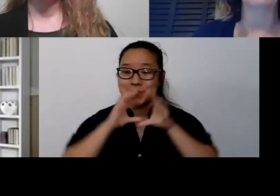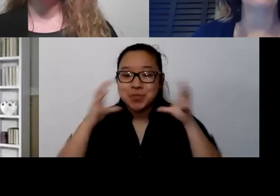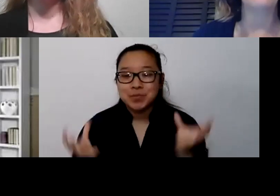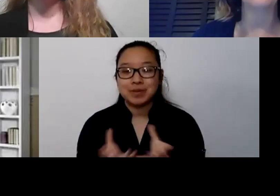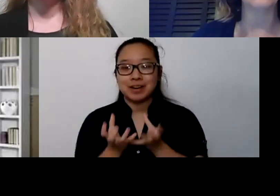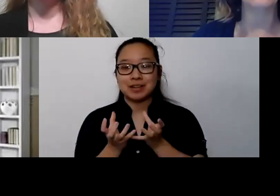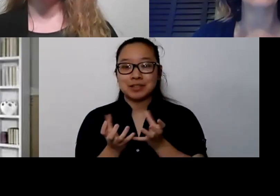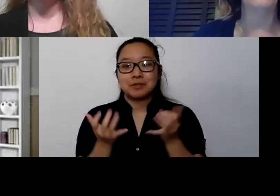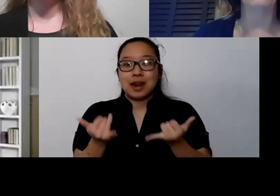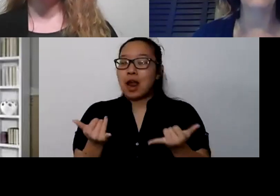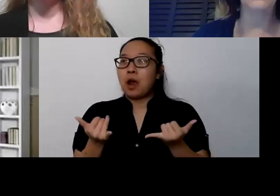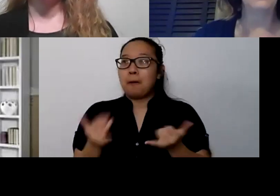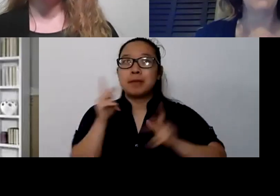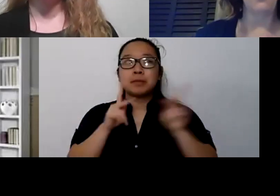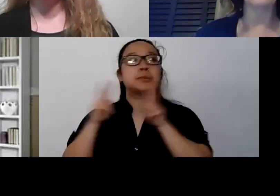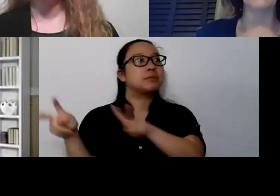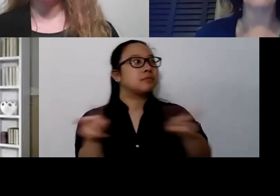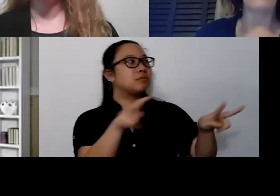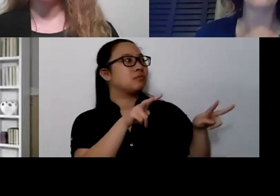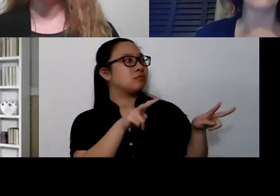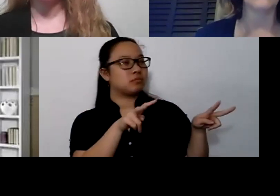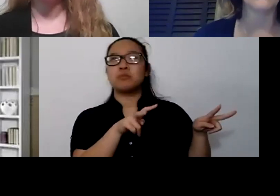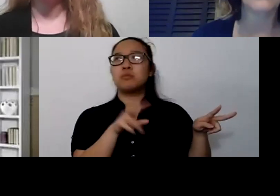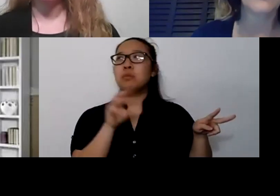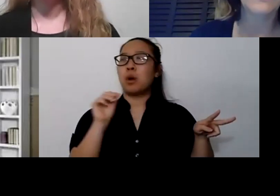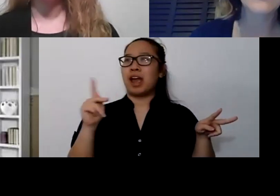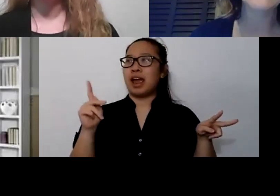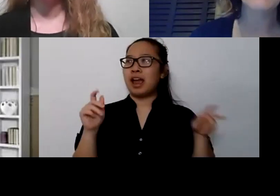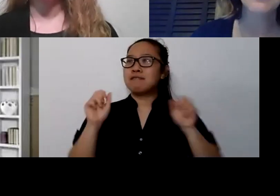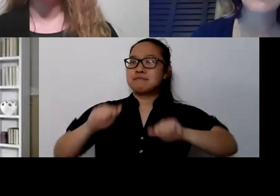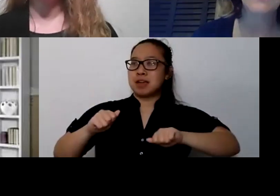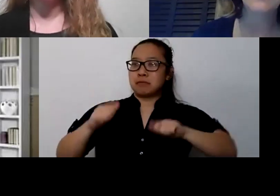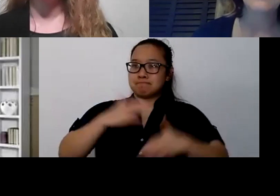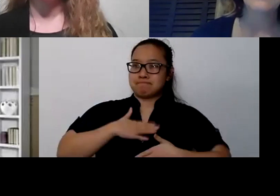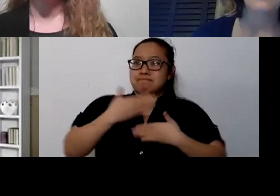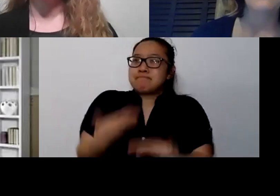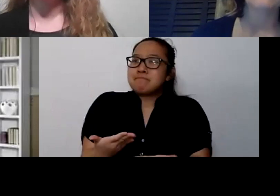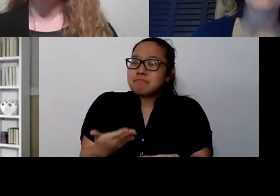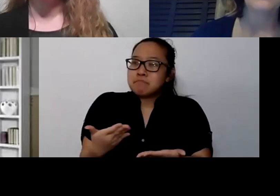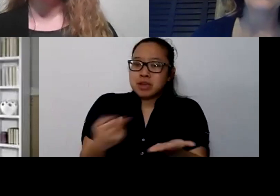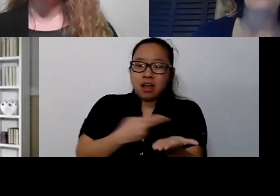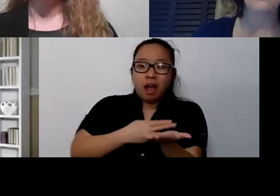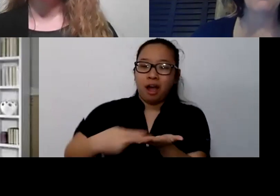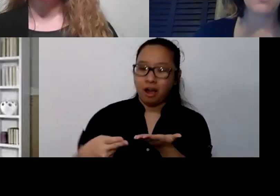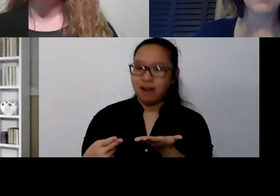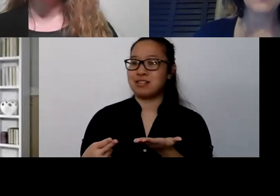for people to be really honest about the fact that they're struggling. And especially in the helping professions,